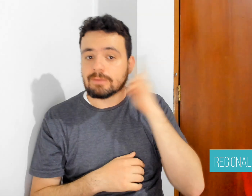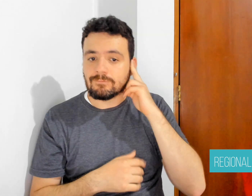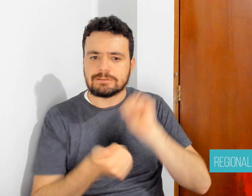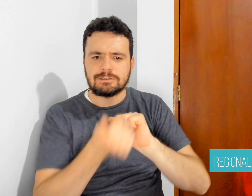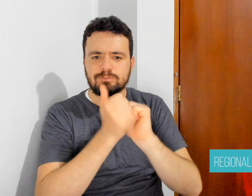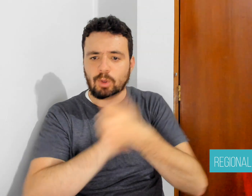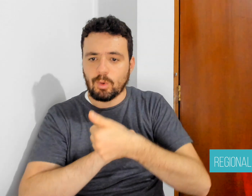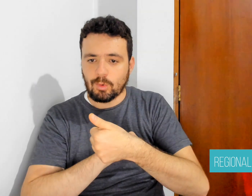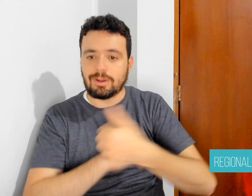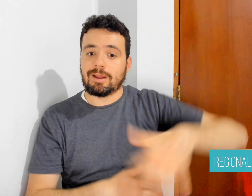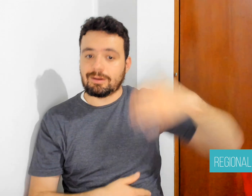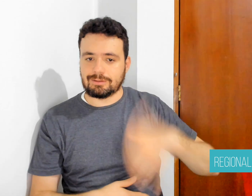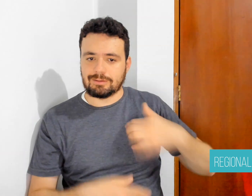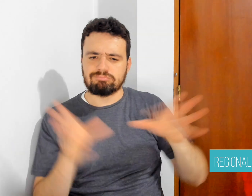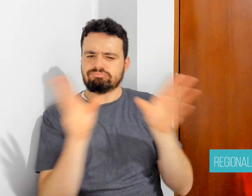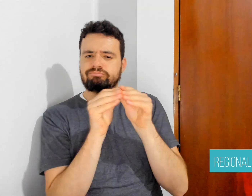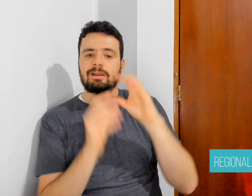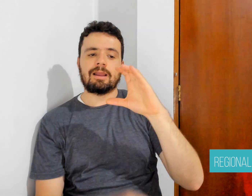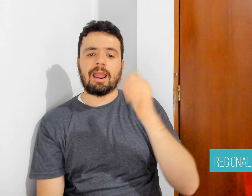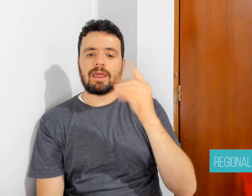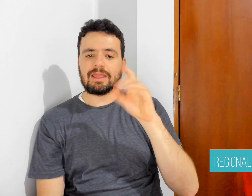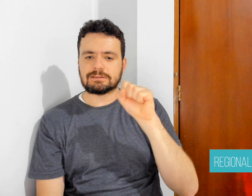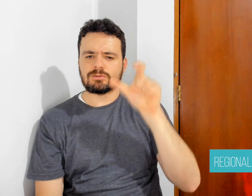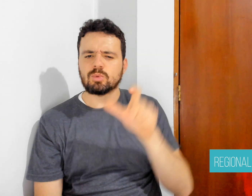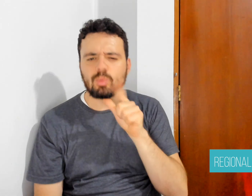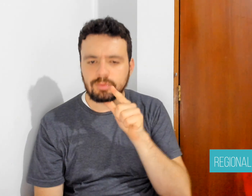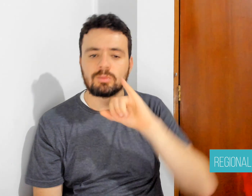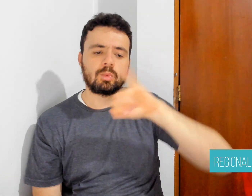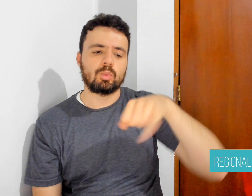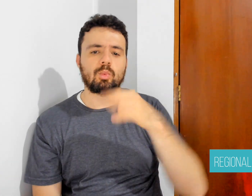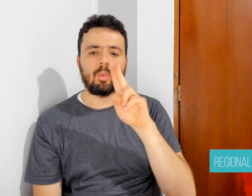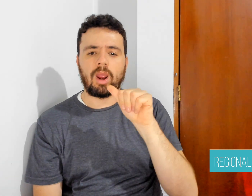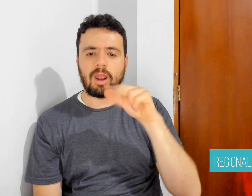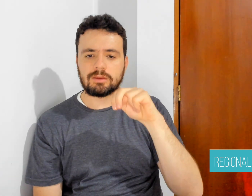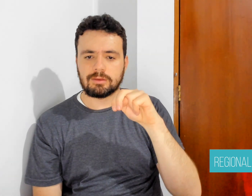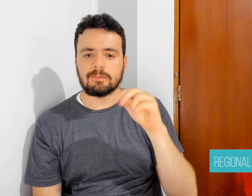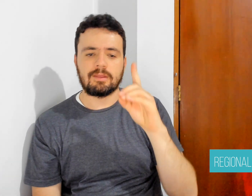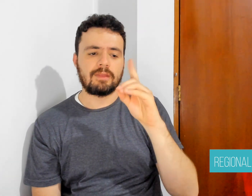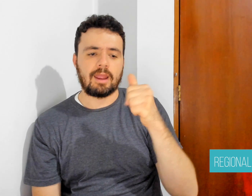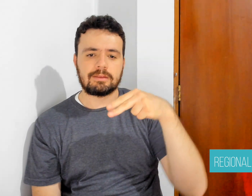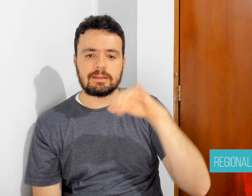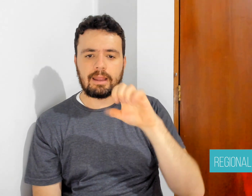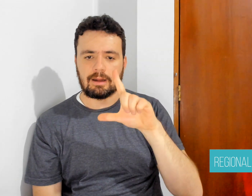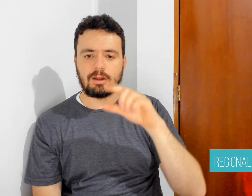and South African Tadgh Slattery, international technical delegate.